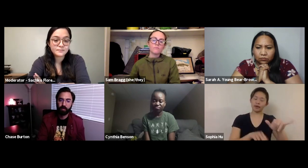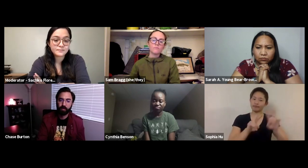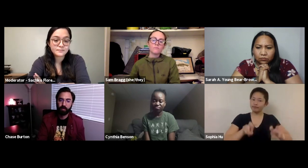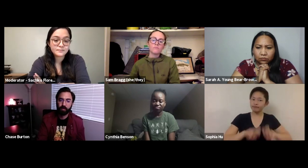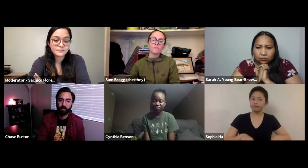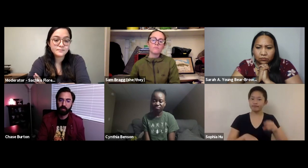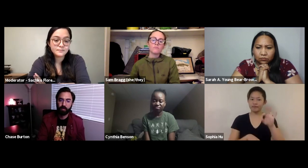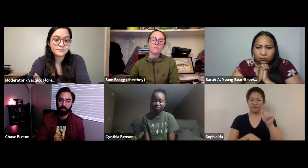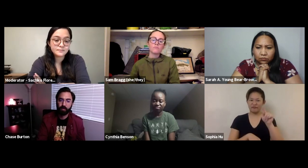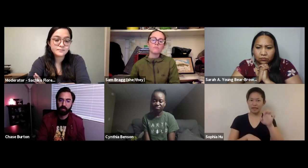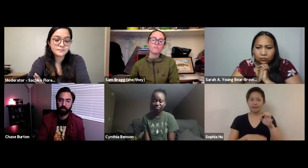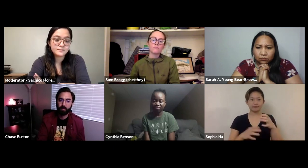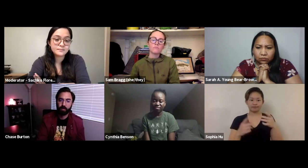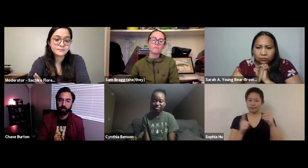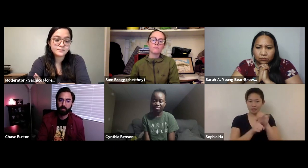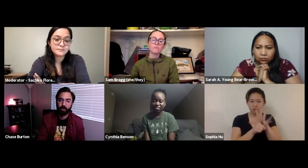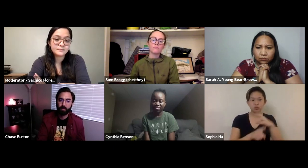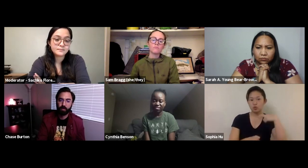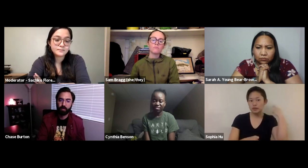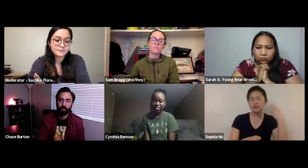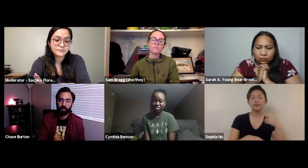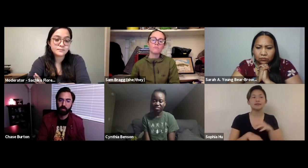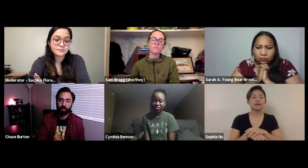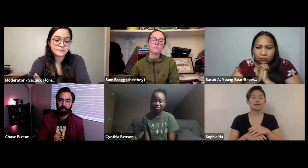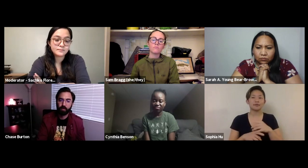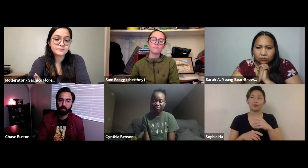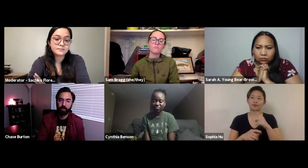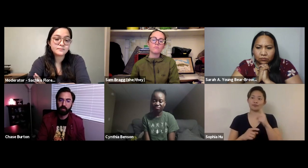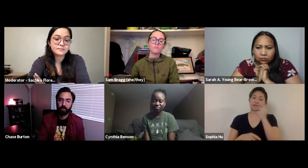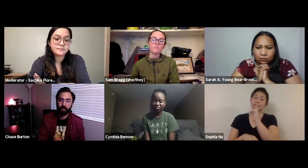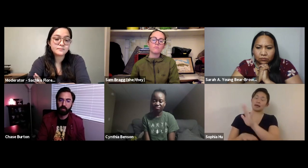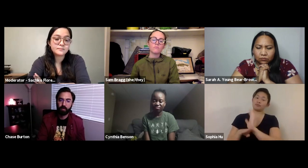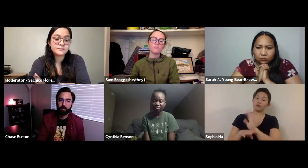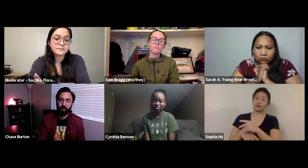plants that we grow? So that's something we really need to look more closely at because